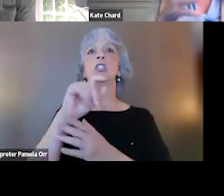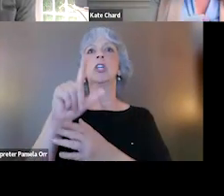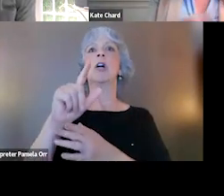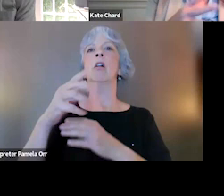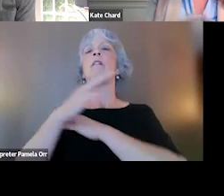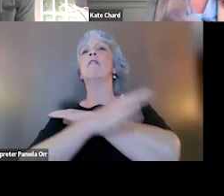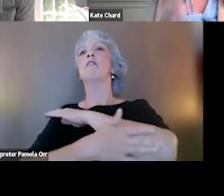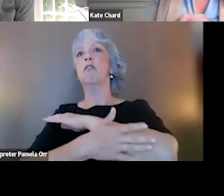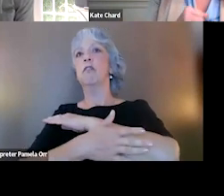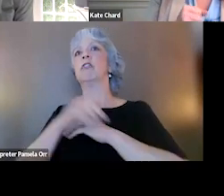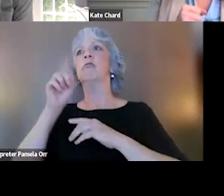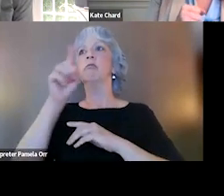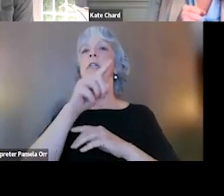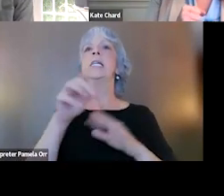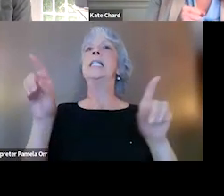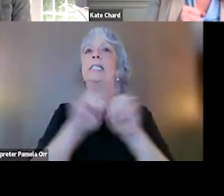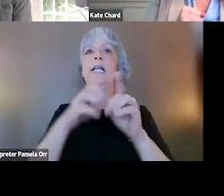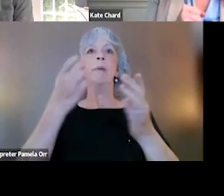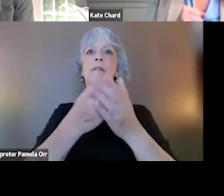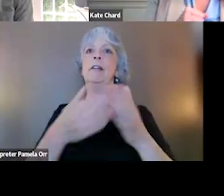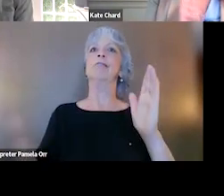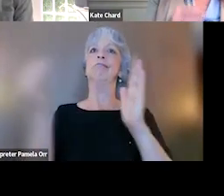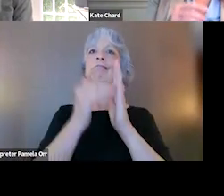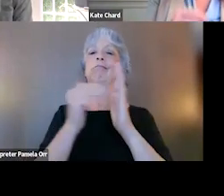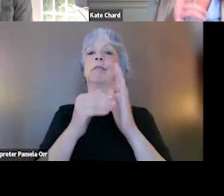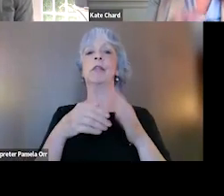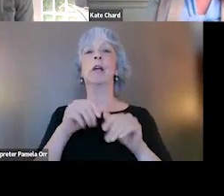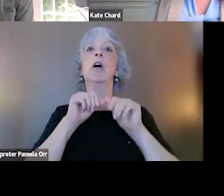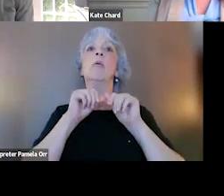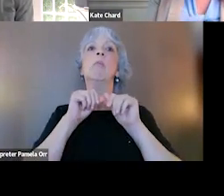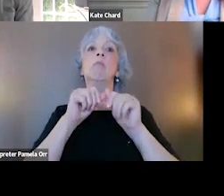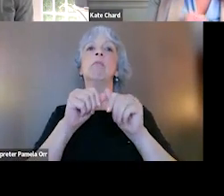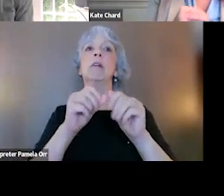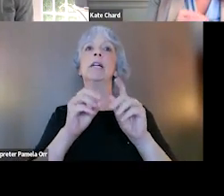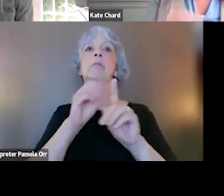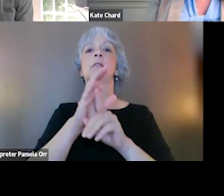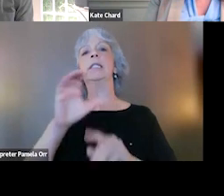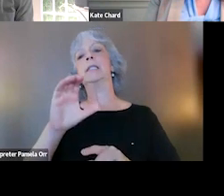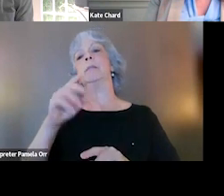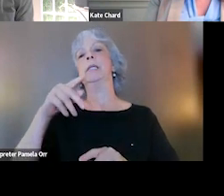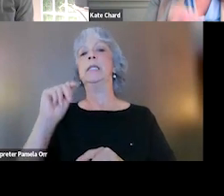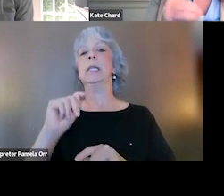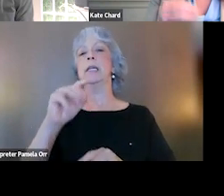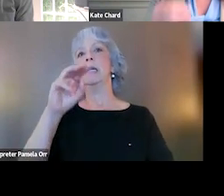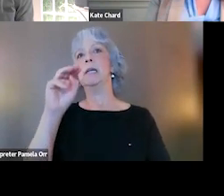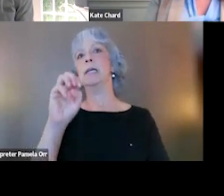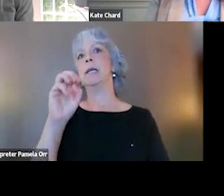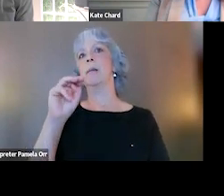comes back to the same evidence over and over again, that prolonged exposure, CPT, and EMDR, all tend to do well.